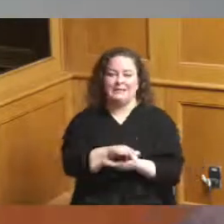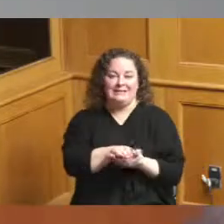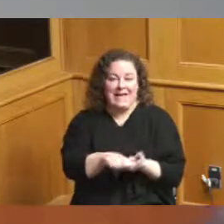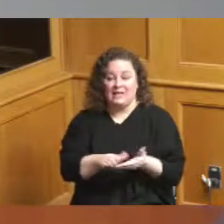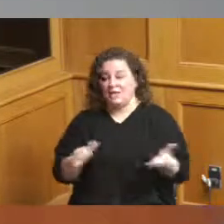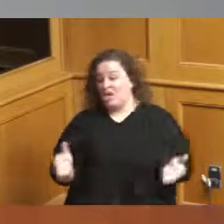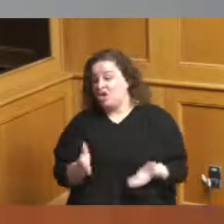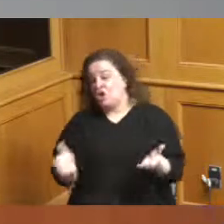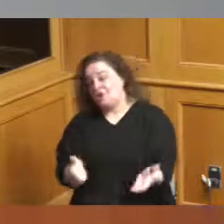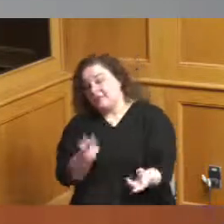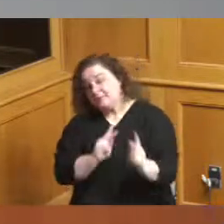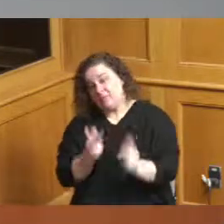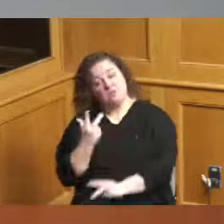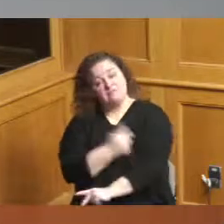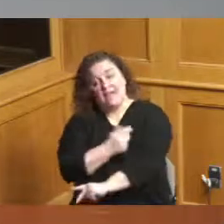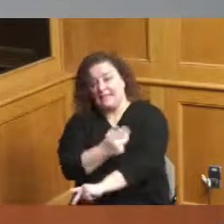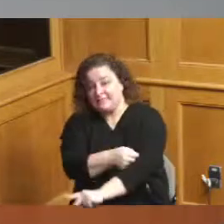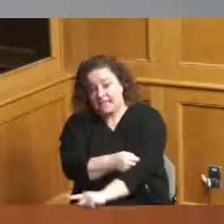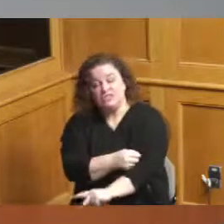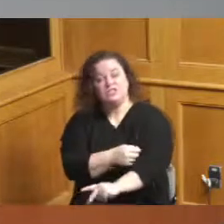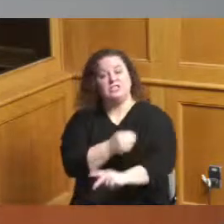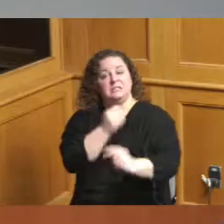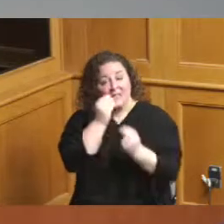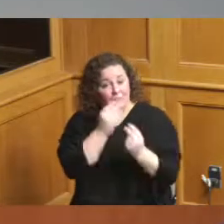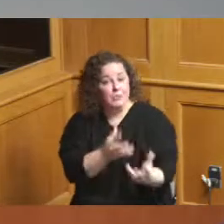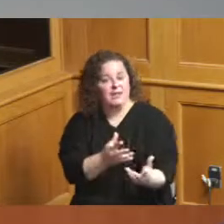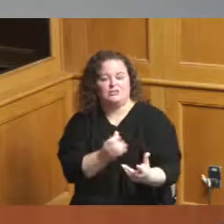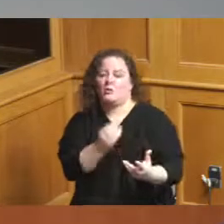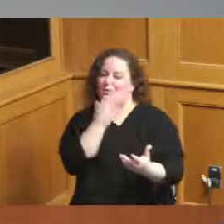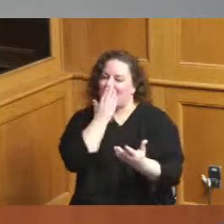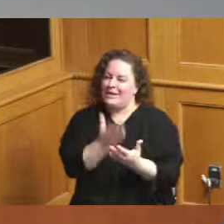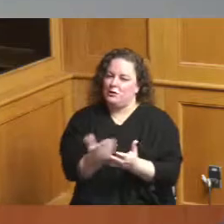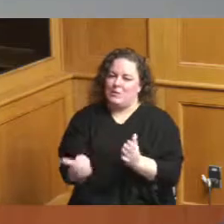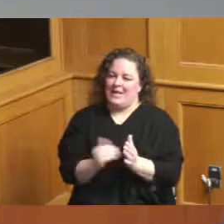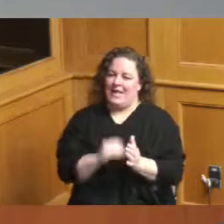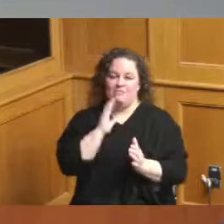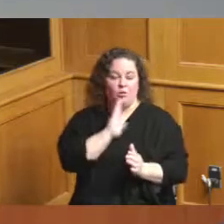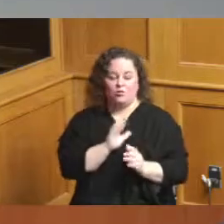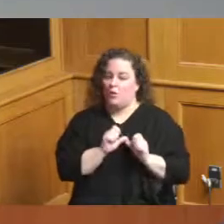get the vaccination get get information so thanks again for all the continued work of Public Health